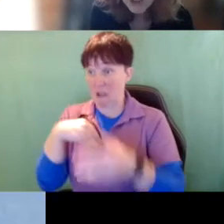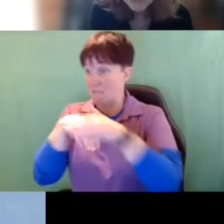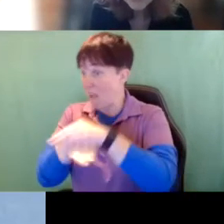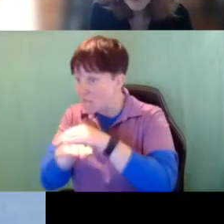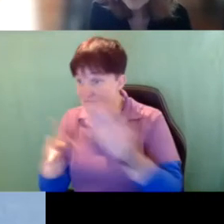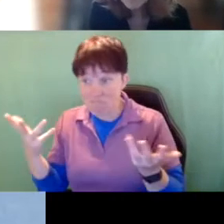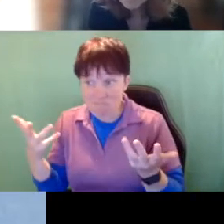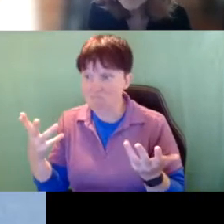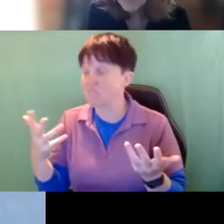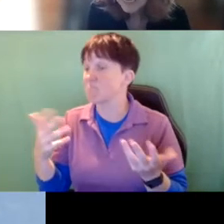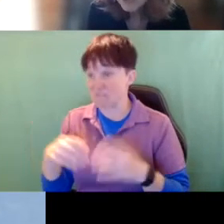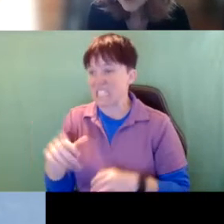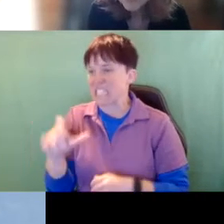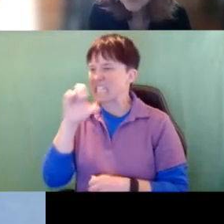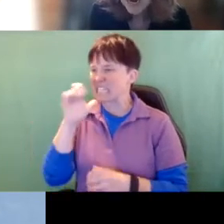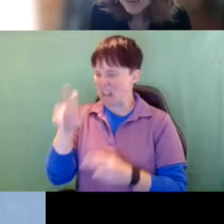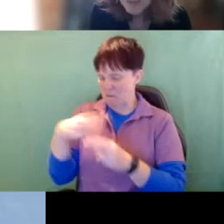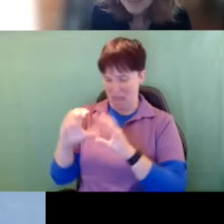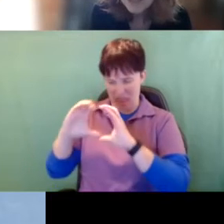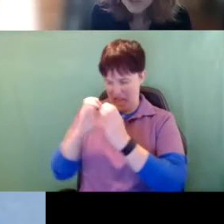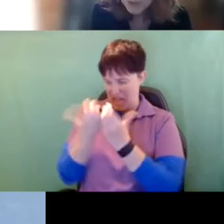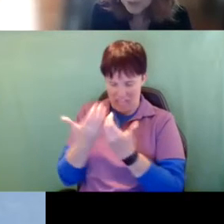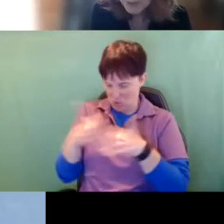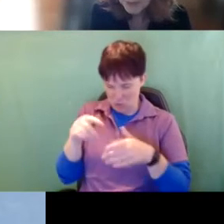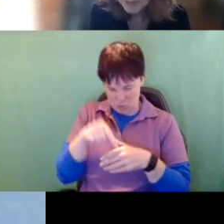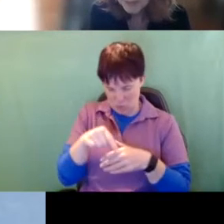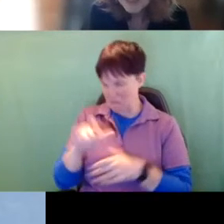So it's not about the classroom it's not about the school building